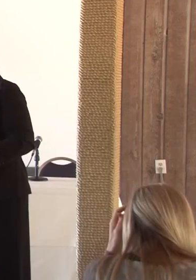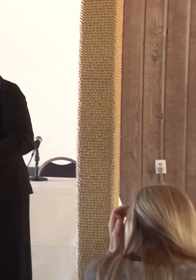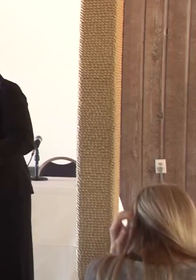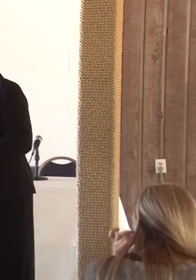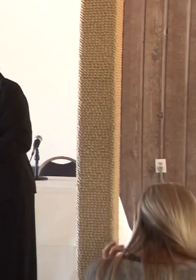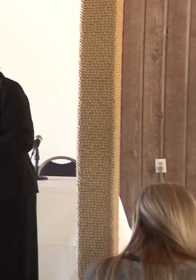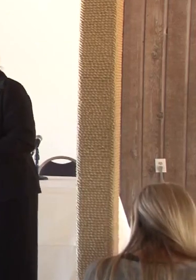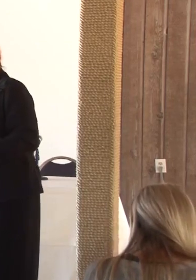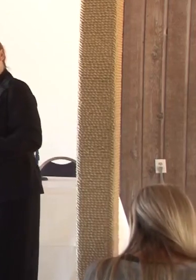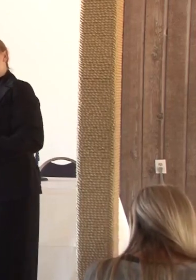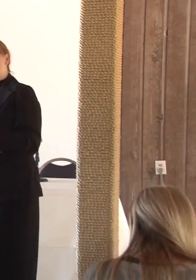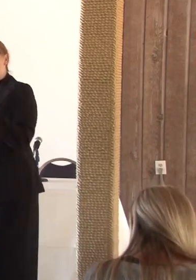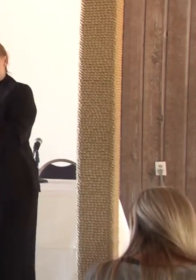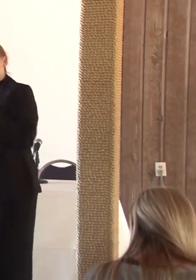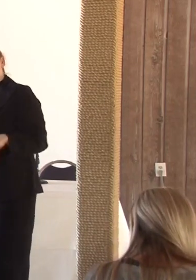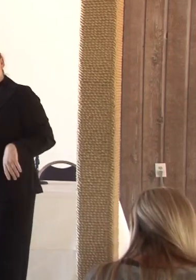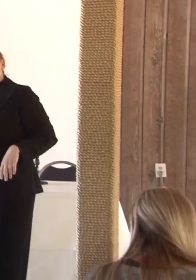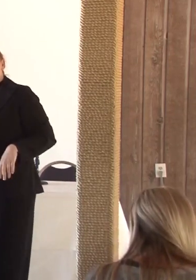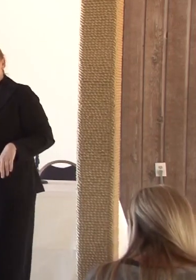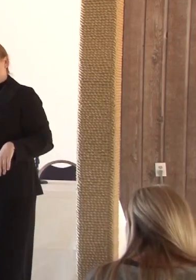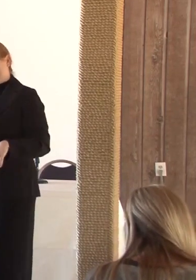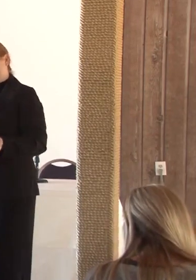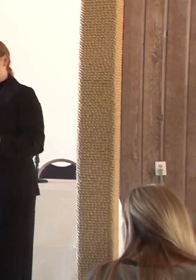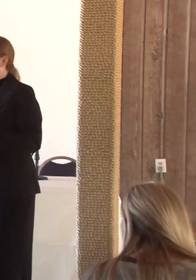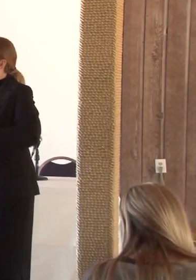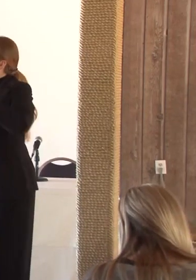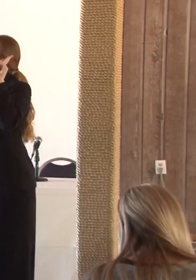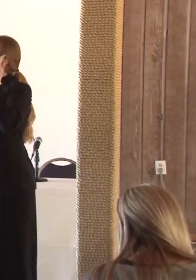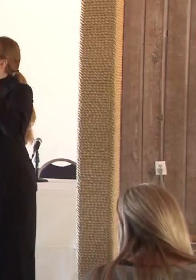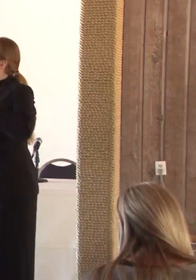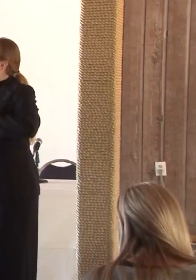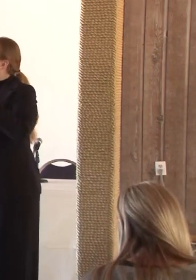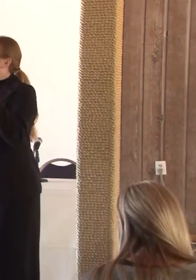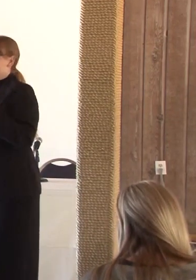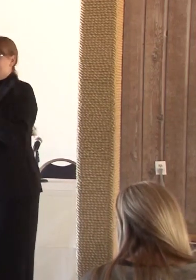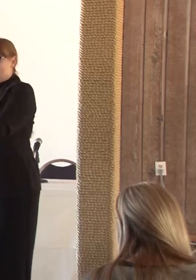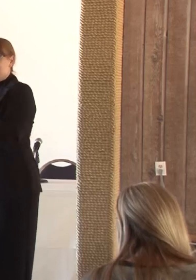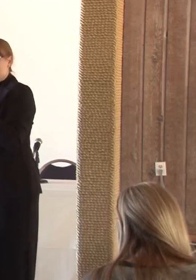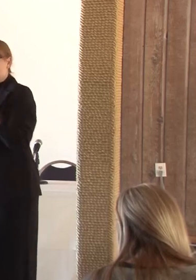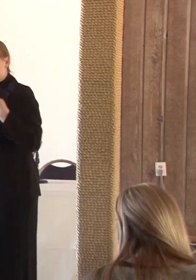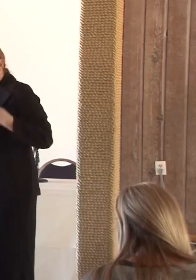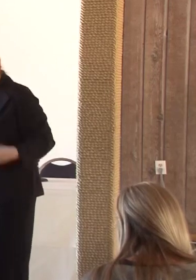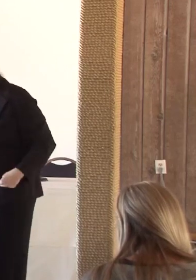Different , for people who are just like us human and experiencing life